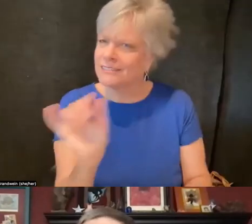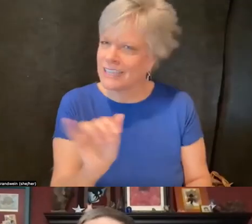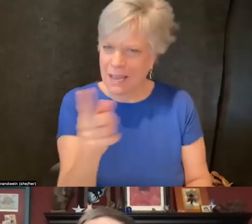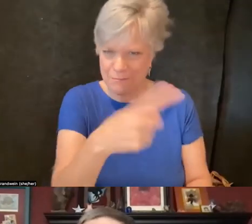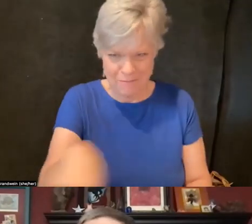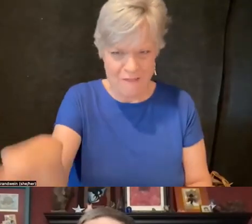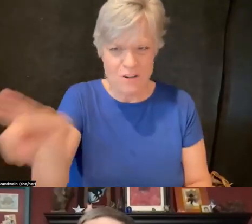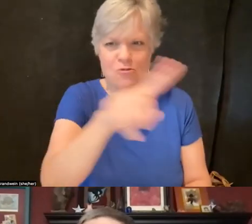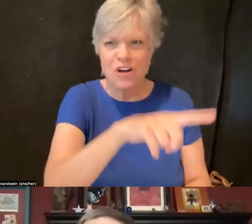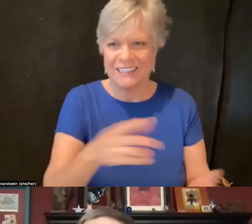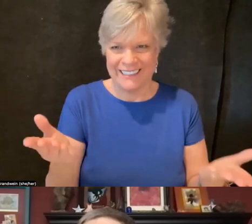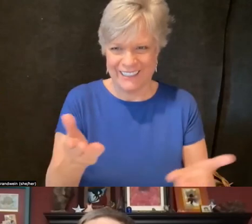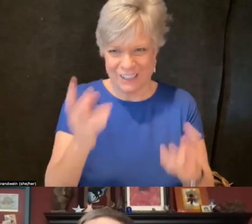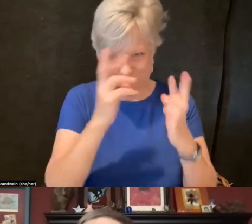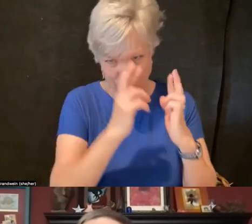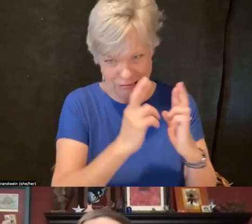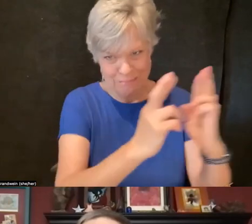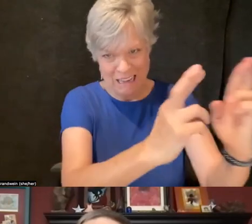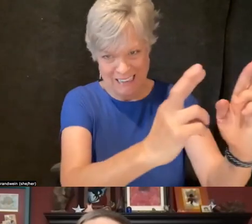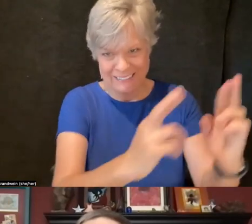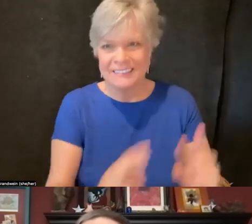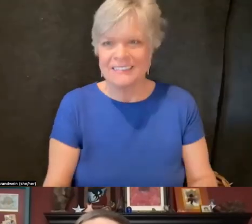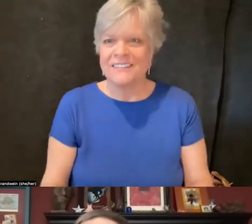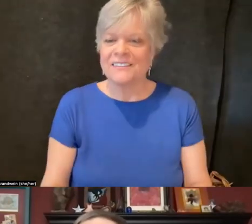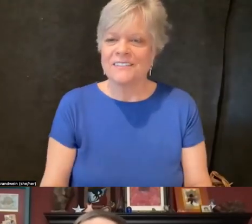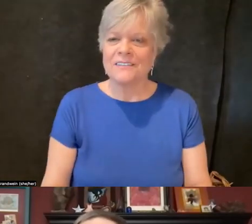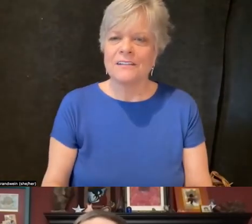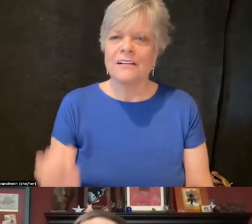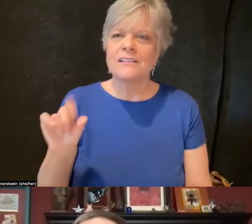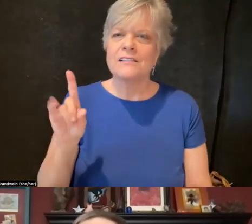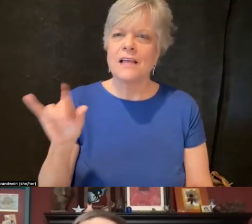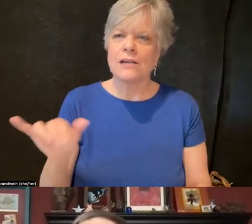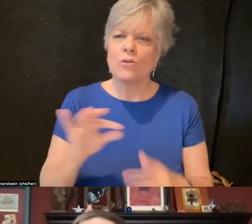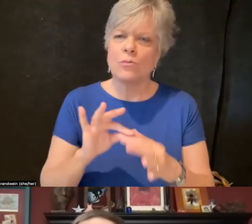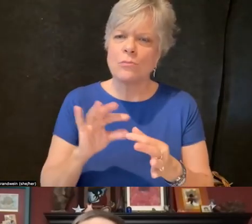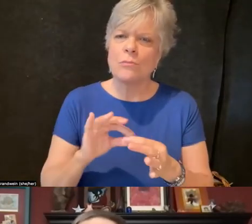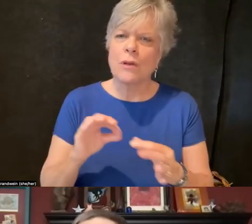And Sandie mentioned Petra Kuppers' recent publication,